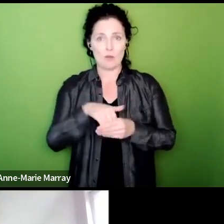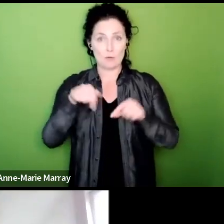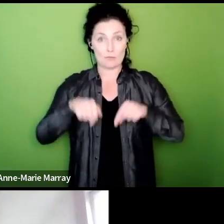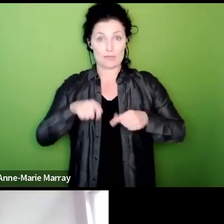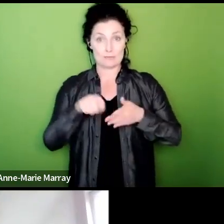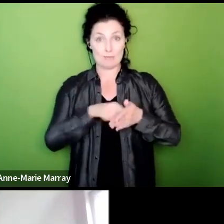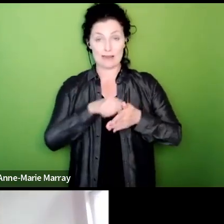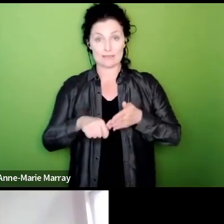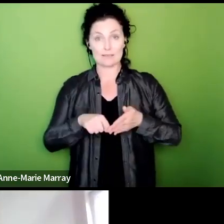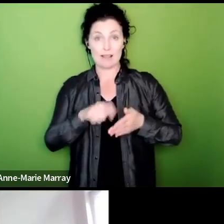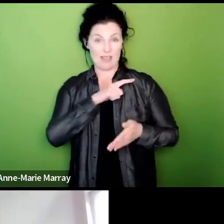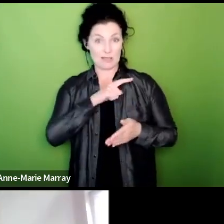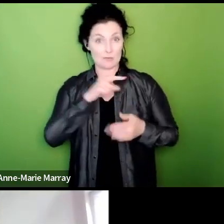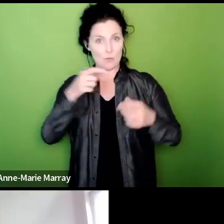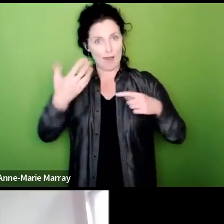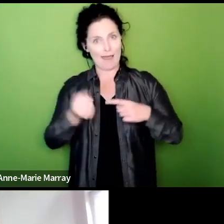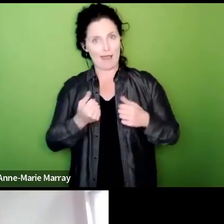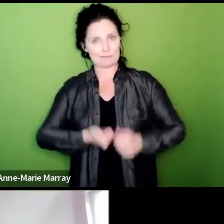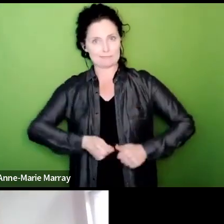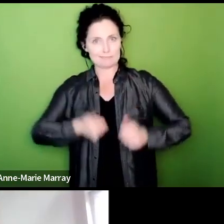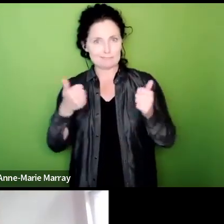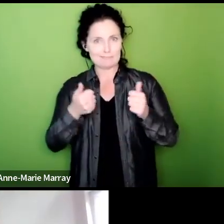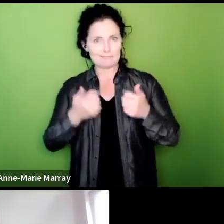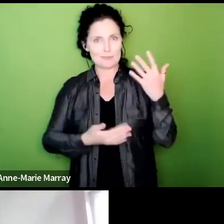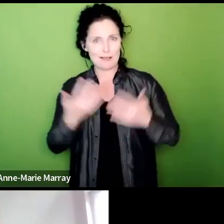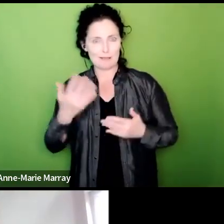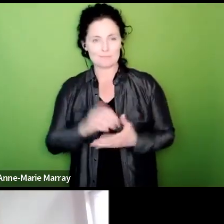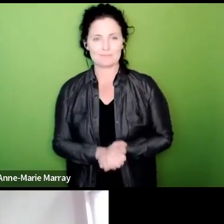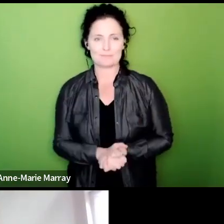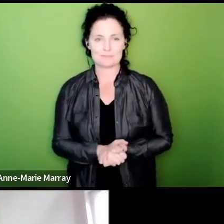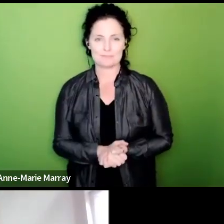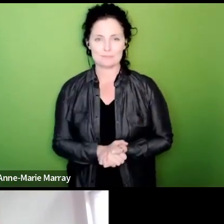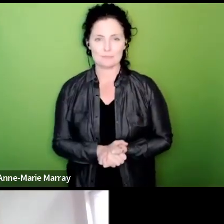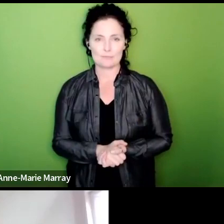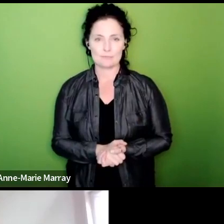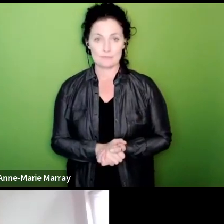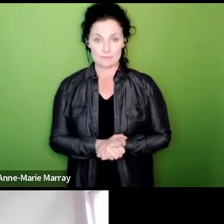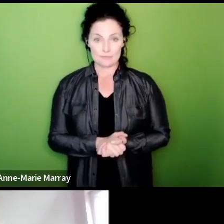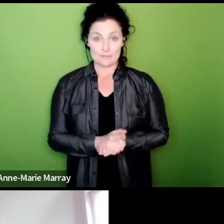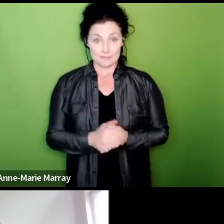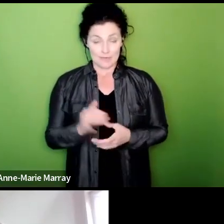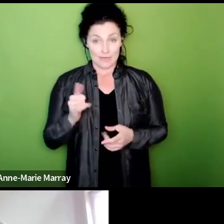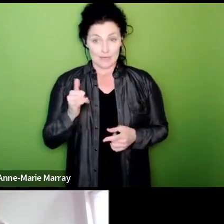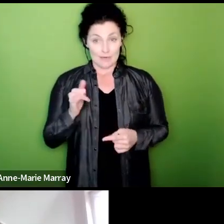what's led to the result we've got okay Mark you might um live to regret say oh making that